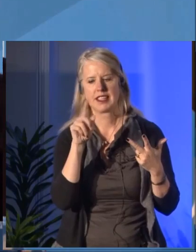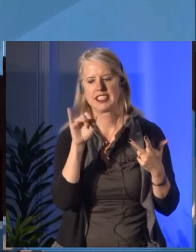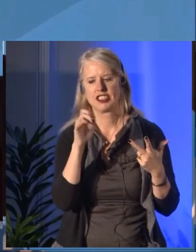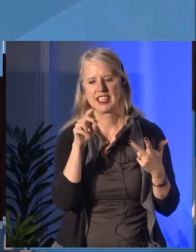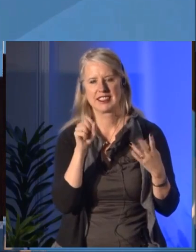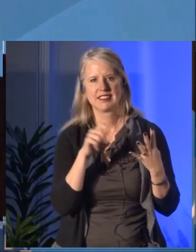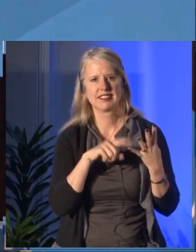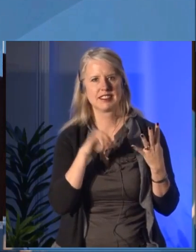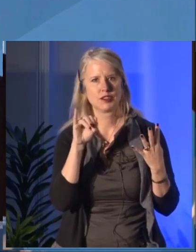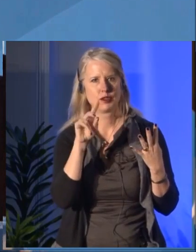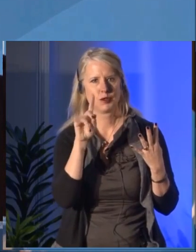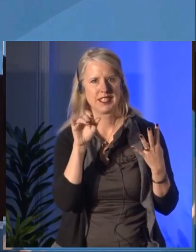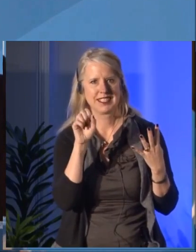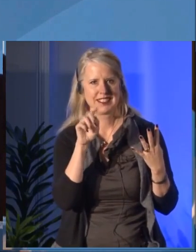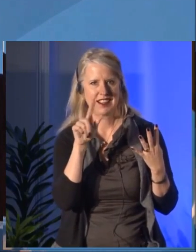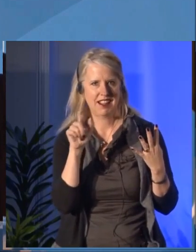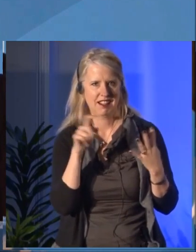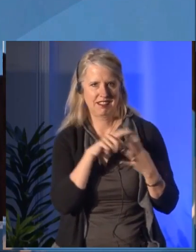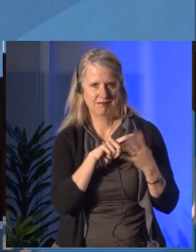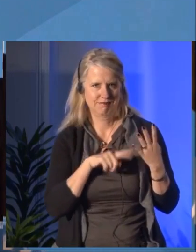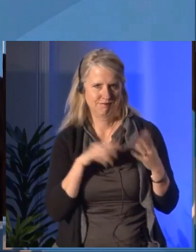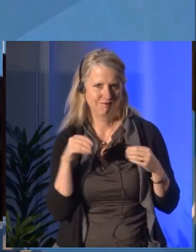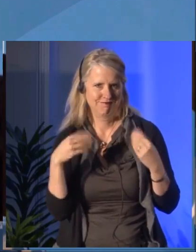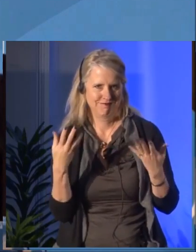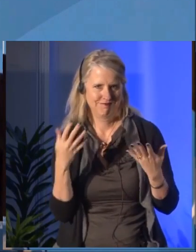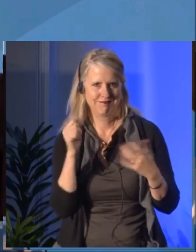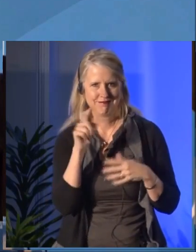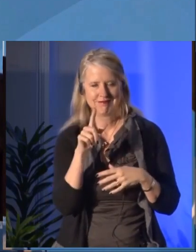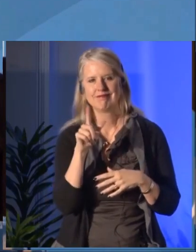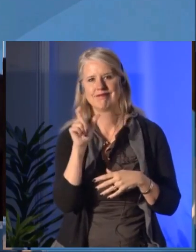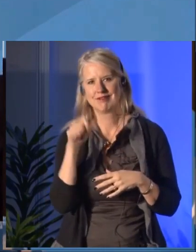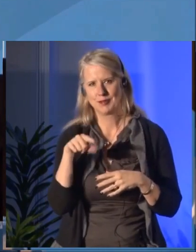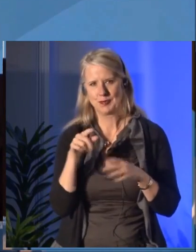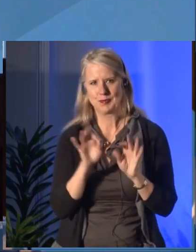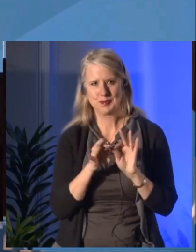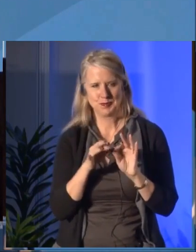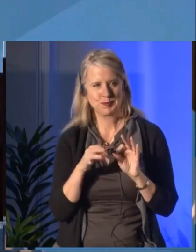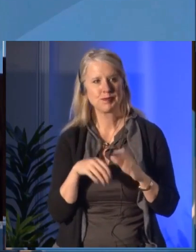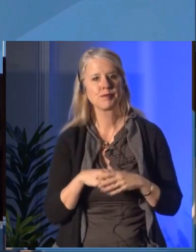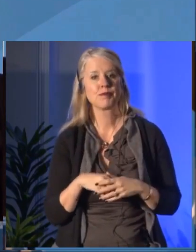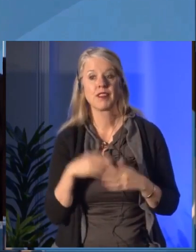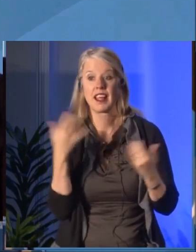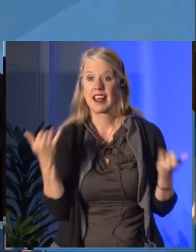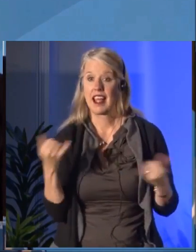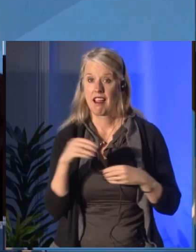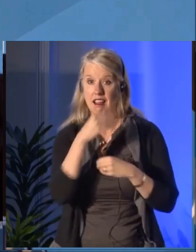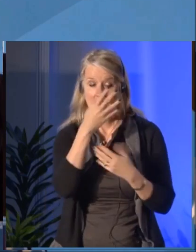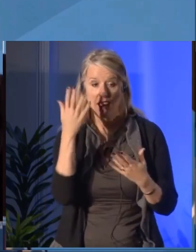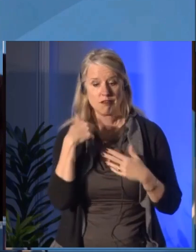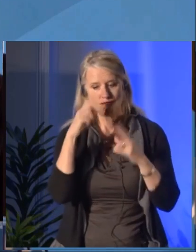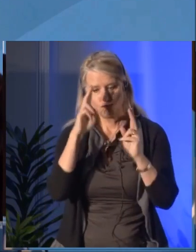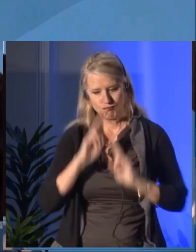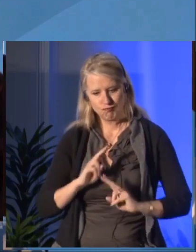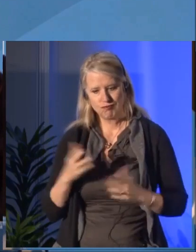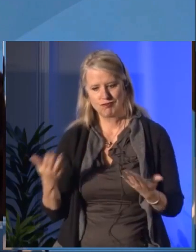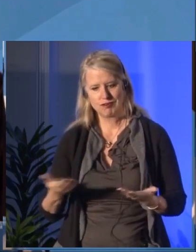of indigenous people to our history, our unique identity and to the emergence of a common future.